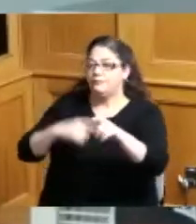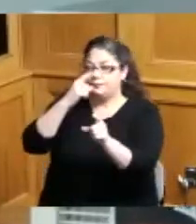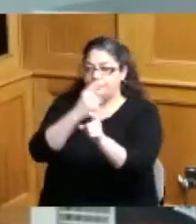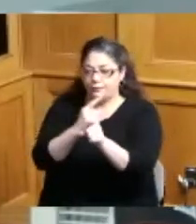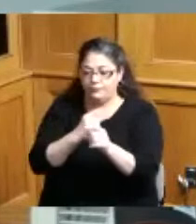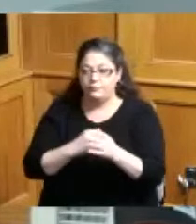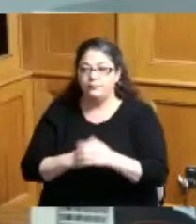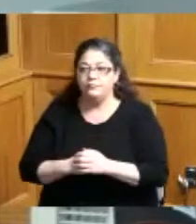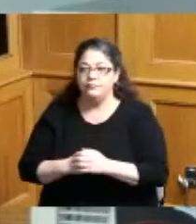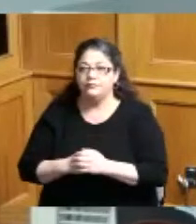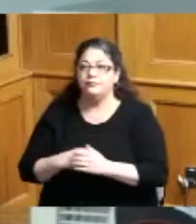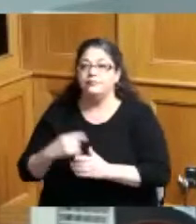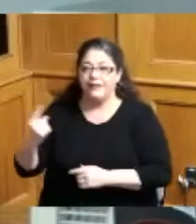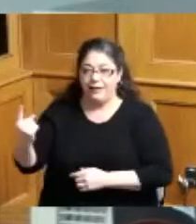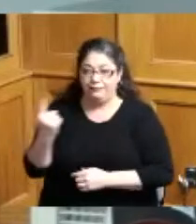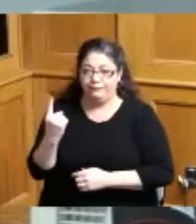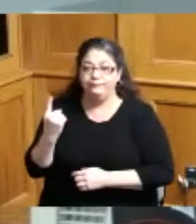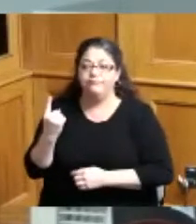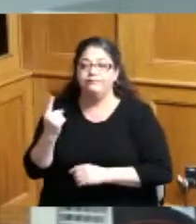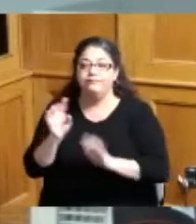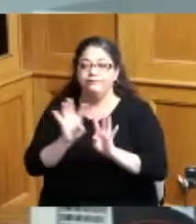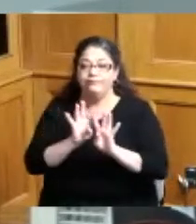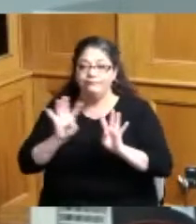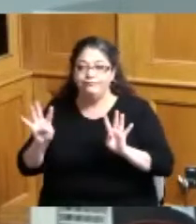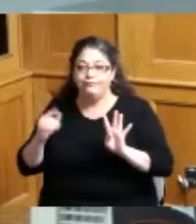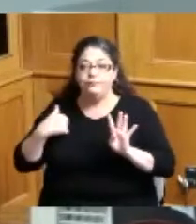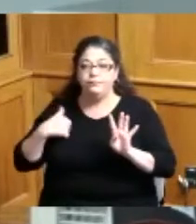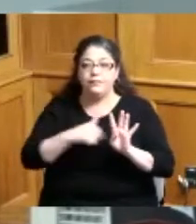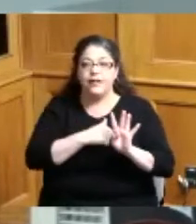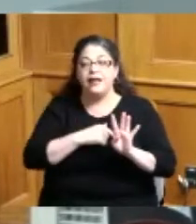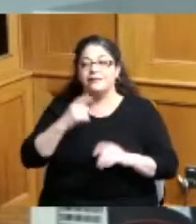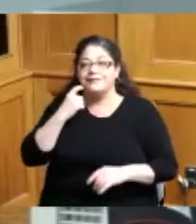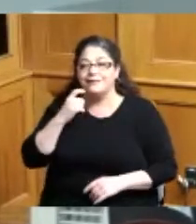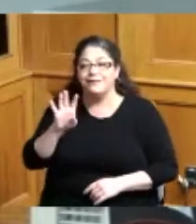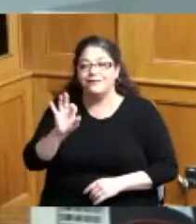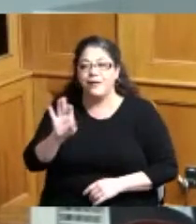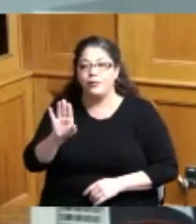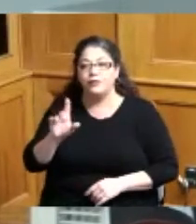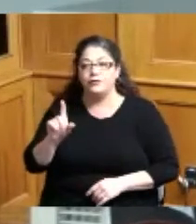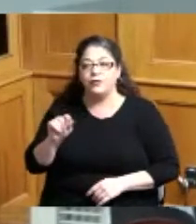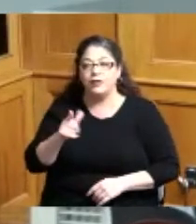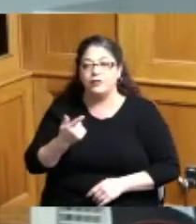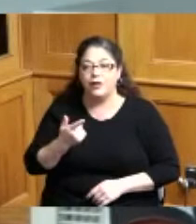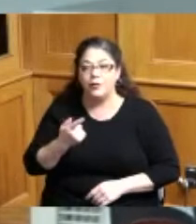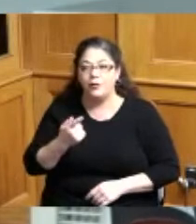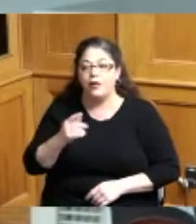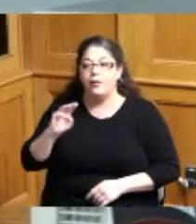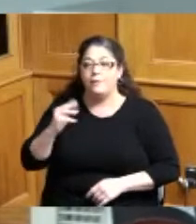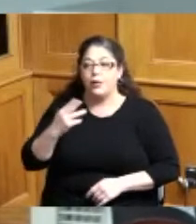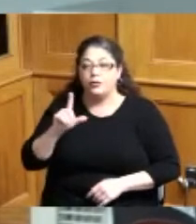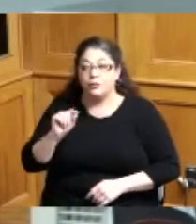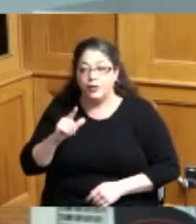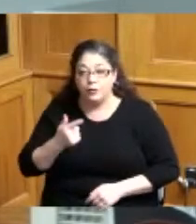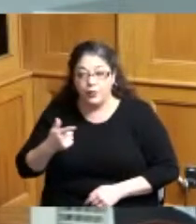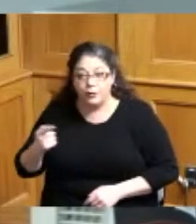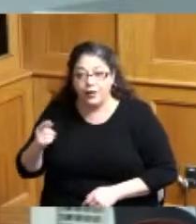they did appear before the Trustees in February of 2021 march of 2021 and April of 2020